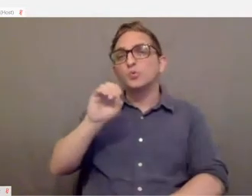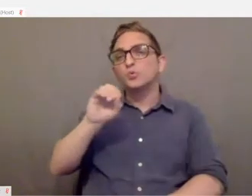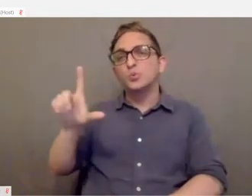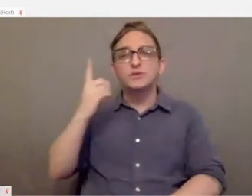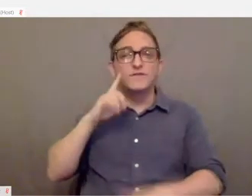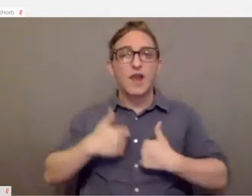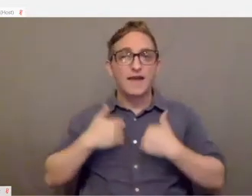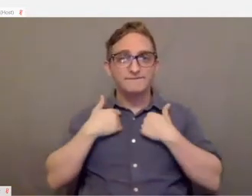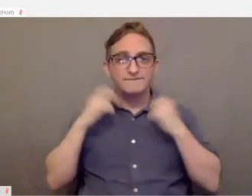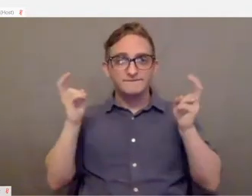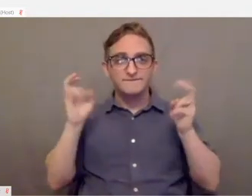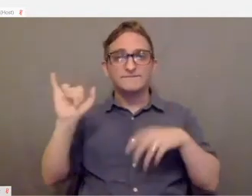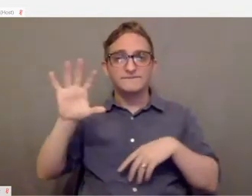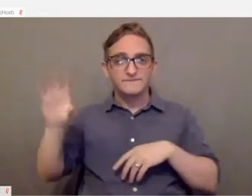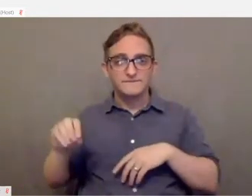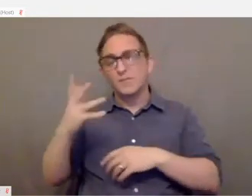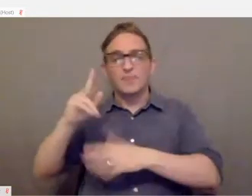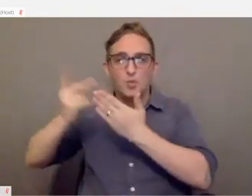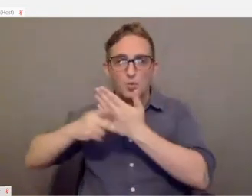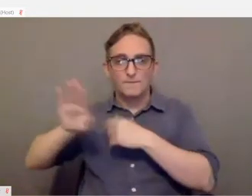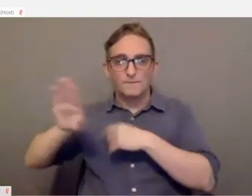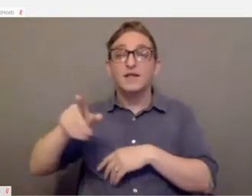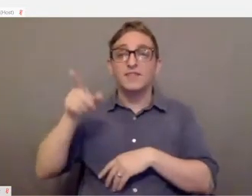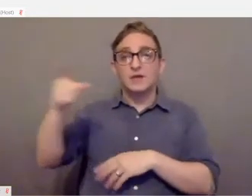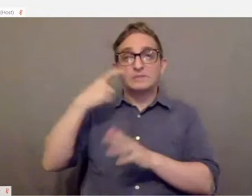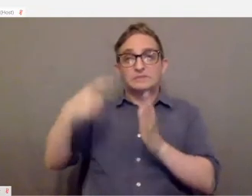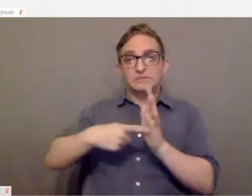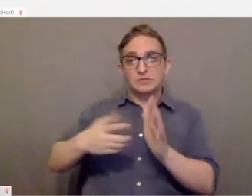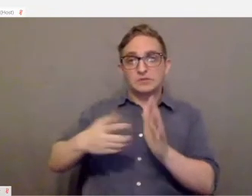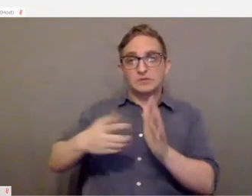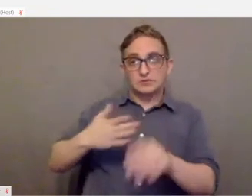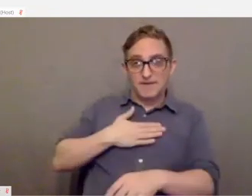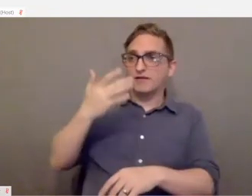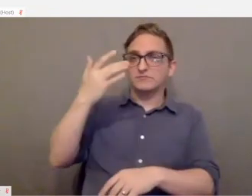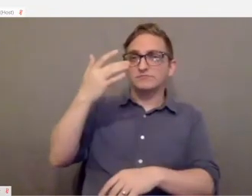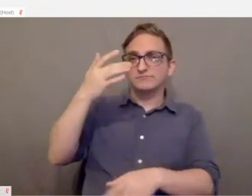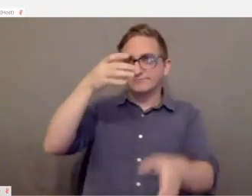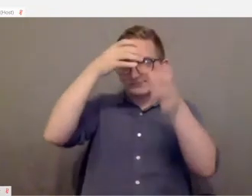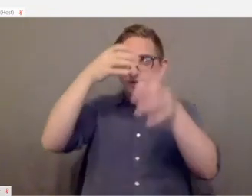They saw my expertise when it came to cutting and emerging technologies, figuring how they